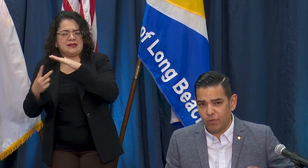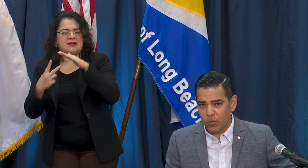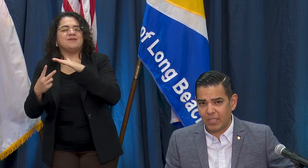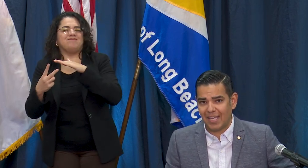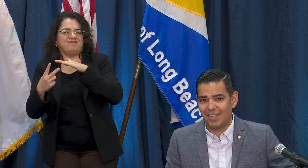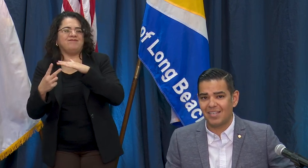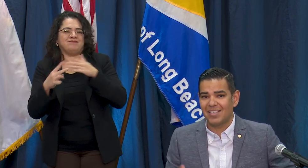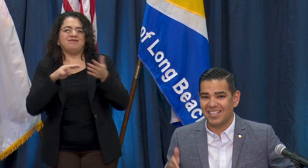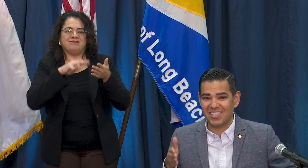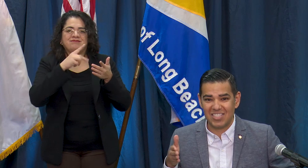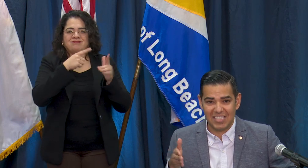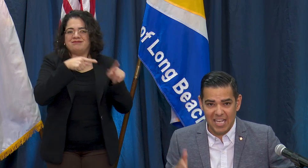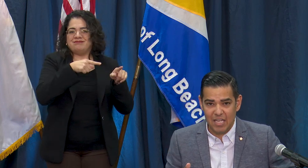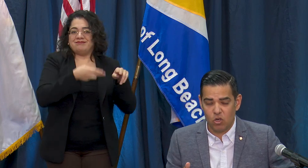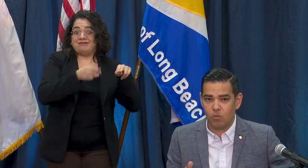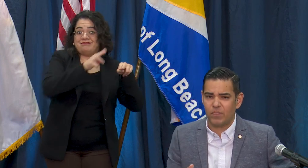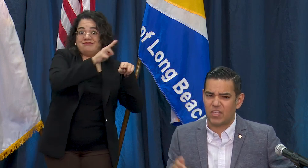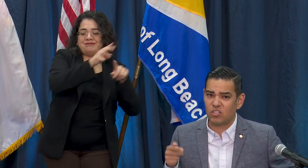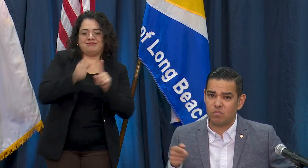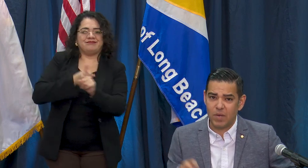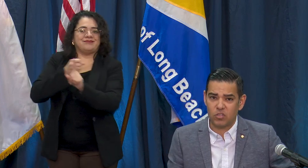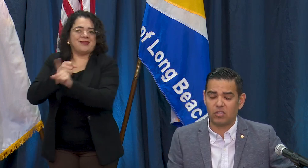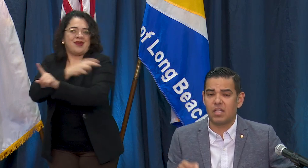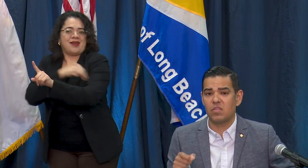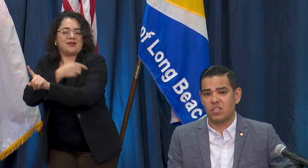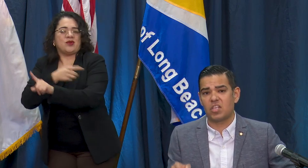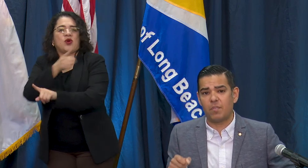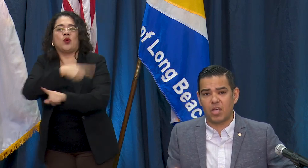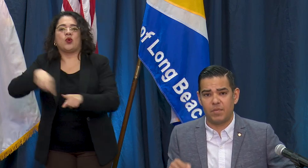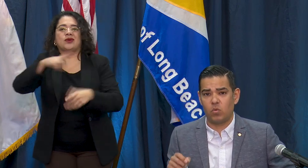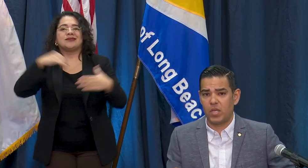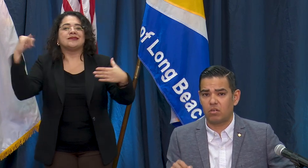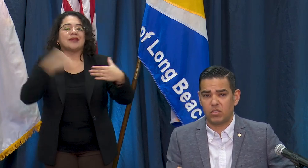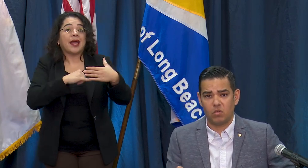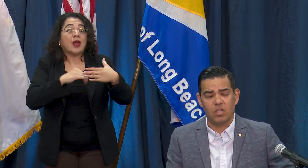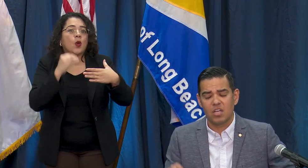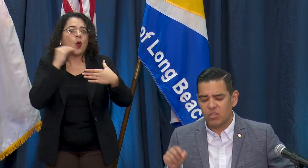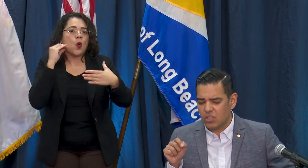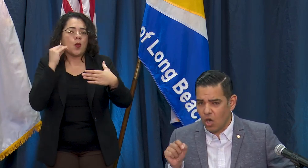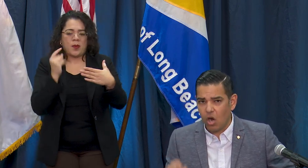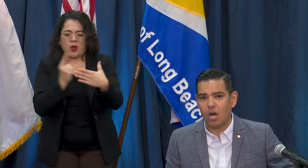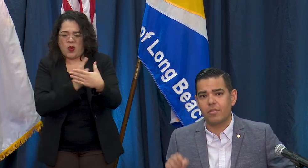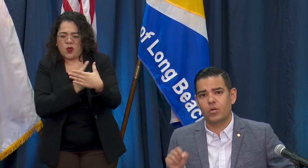we can to stay home especially this upcoming week or two. These are the